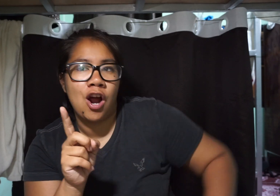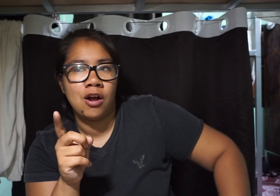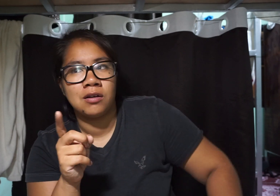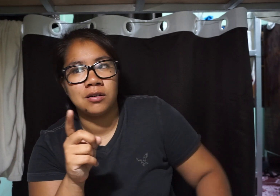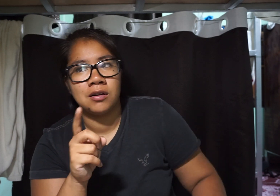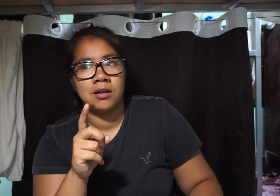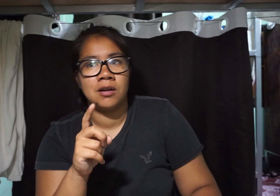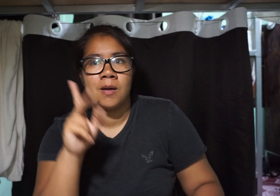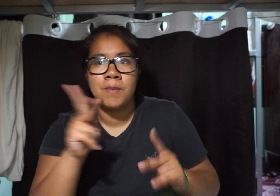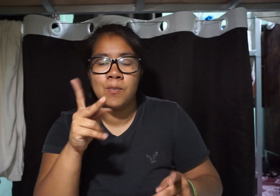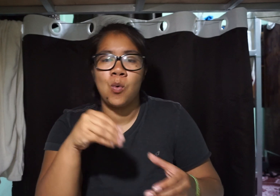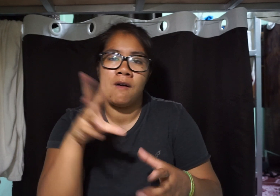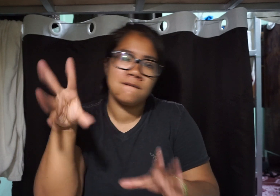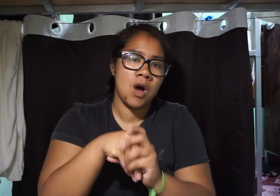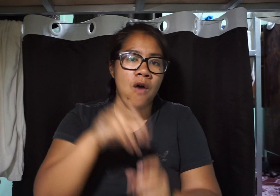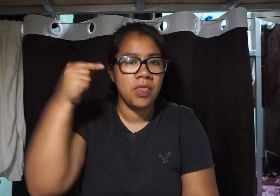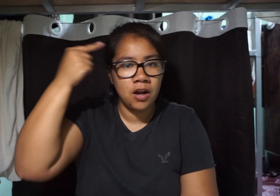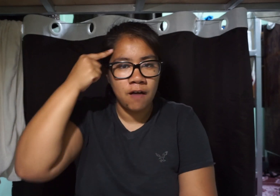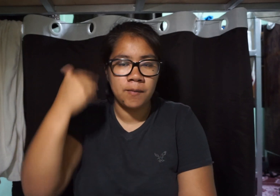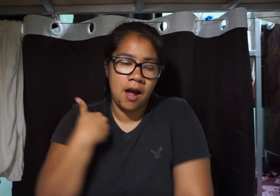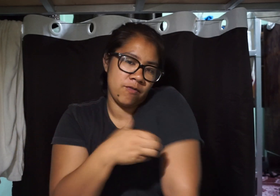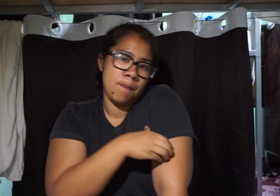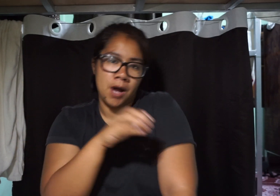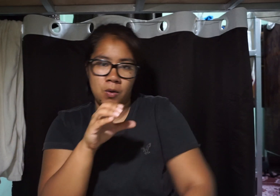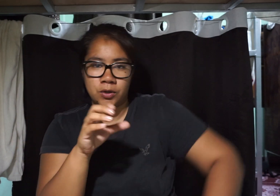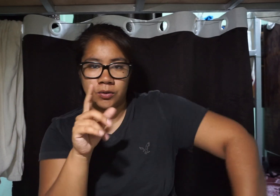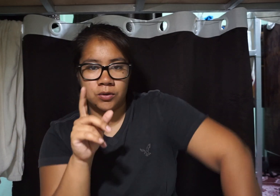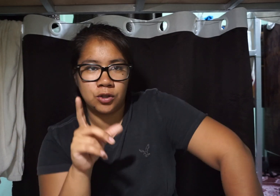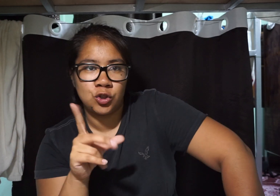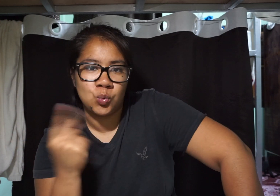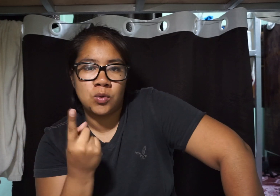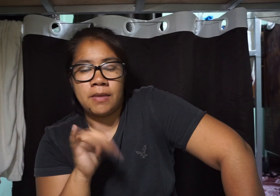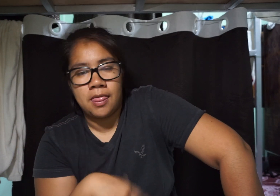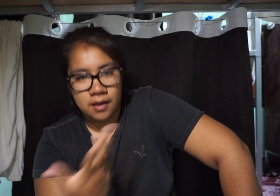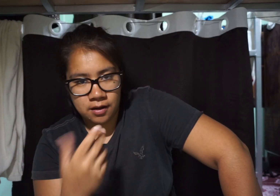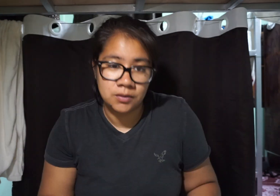where people involved in the government have the power to do something like that